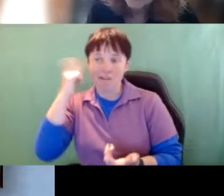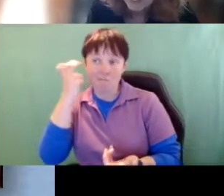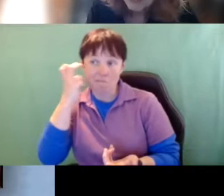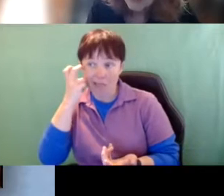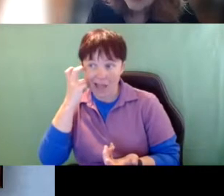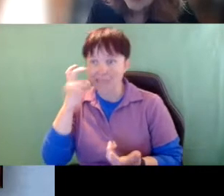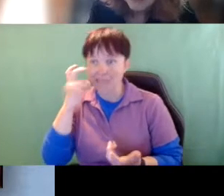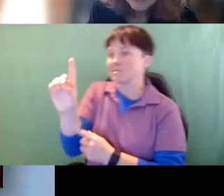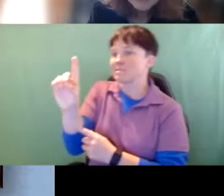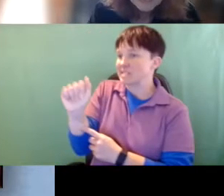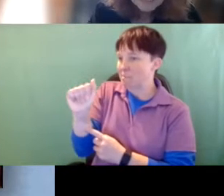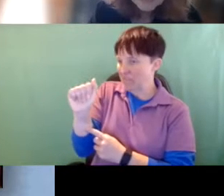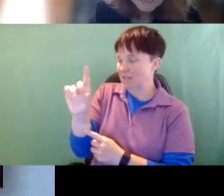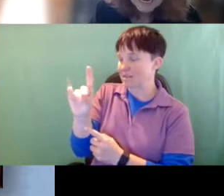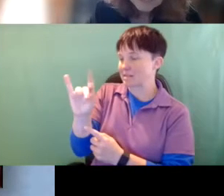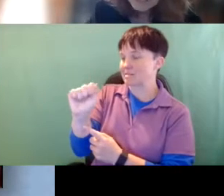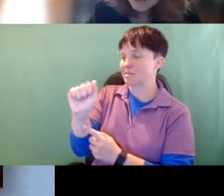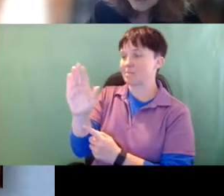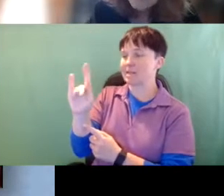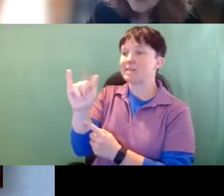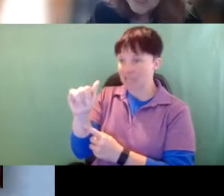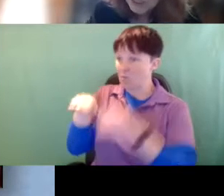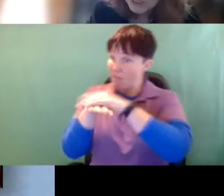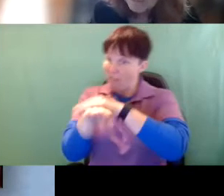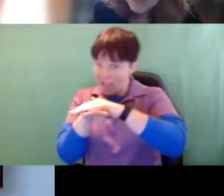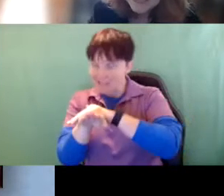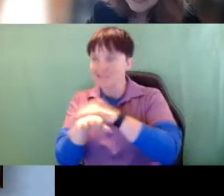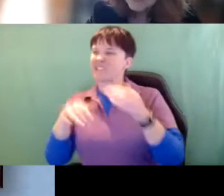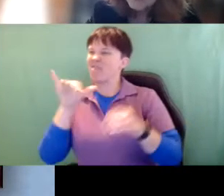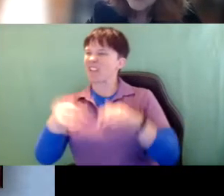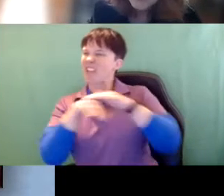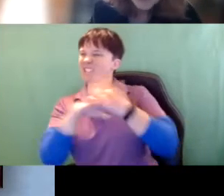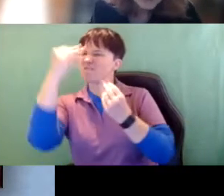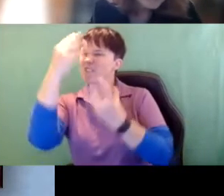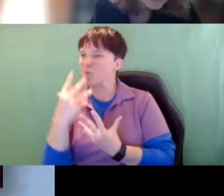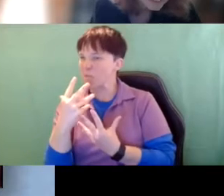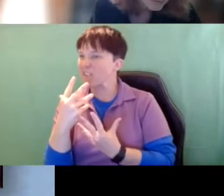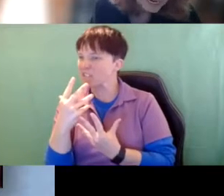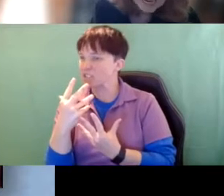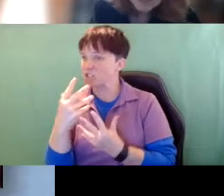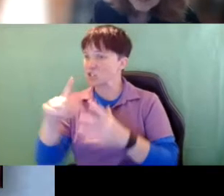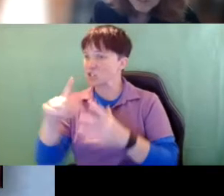of access, and it's access to information that's it. We start we say we have to have